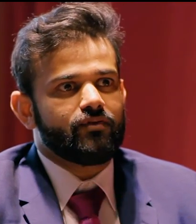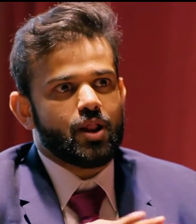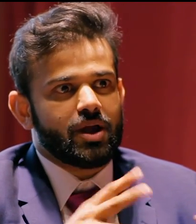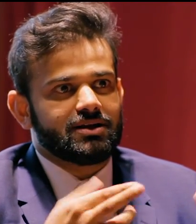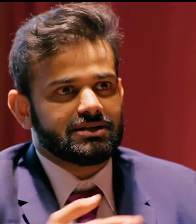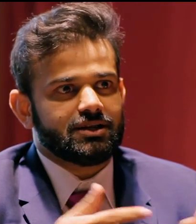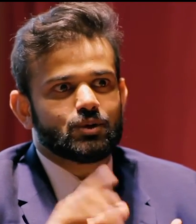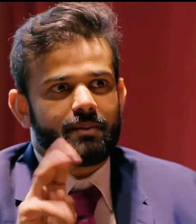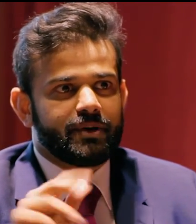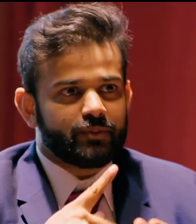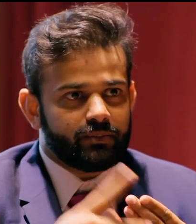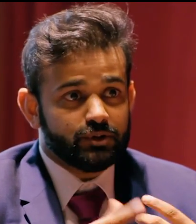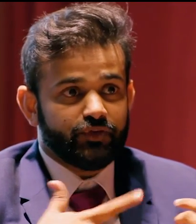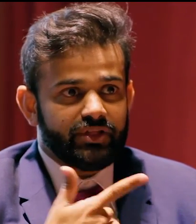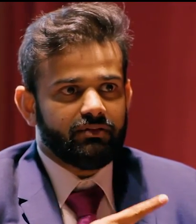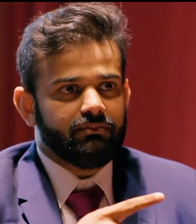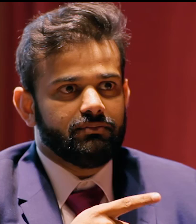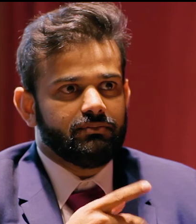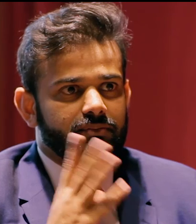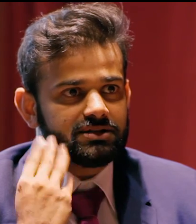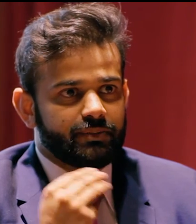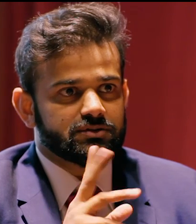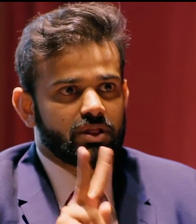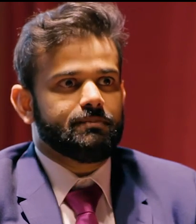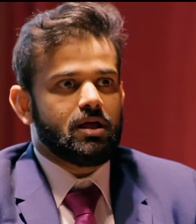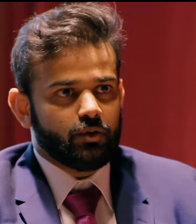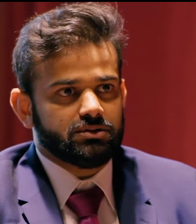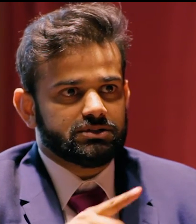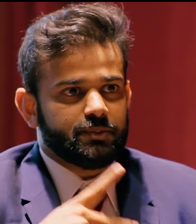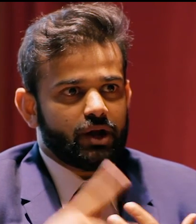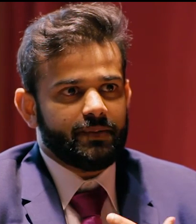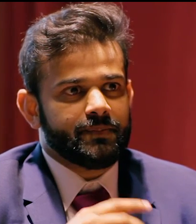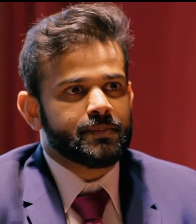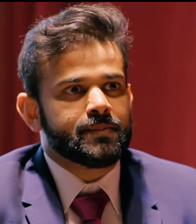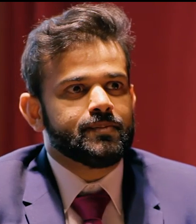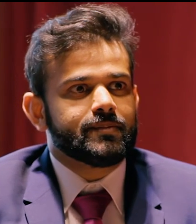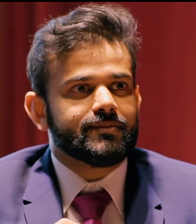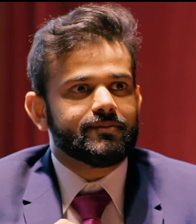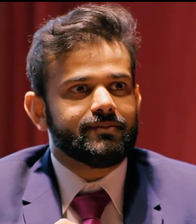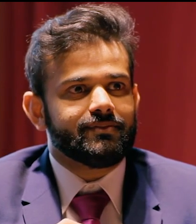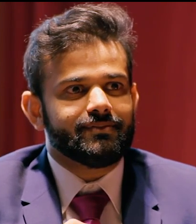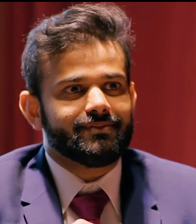and a lot of resources and value to the MBA program. Do you feel it has really benefited you and you've applied a lot to the program?